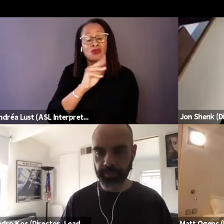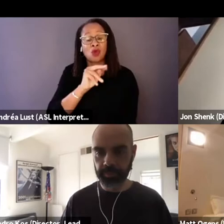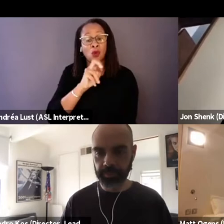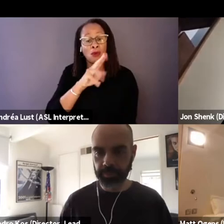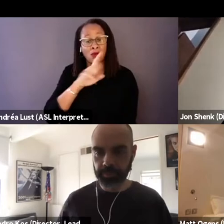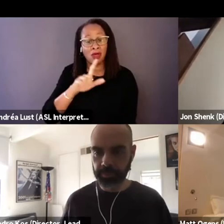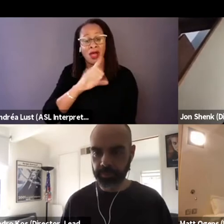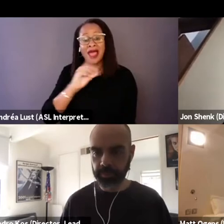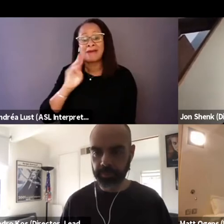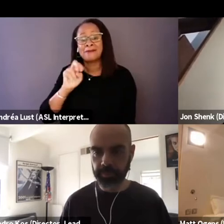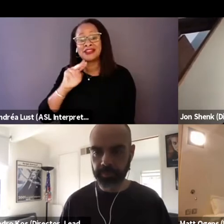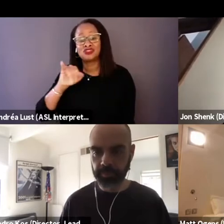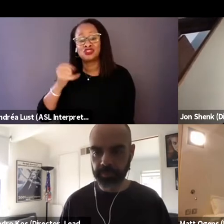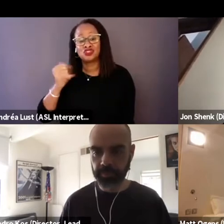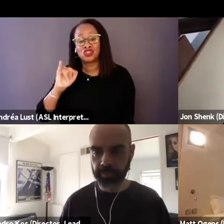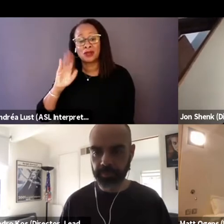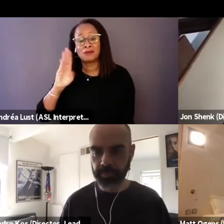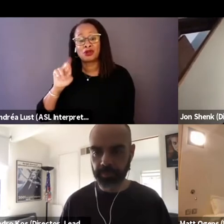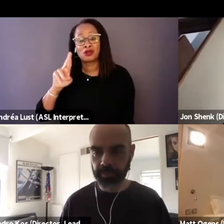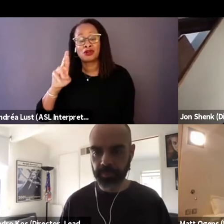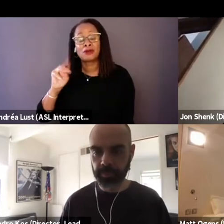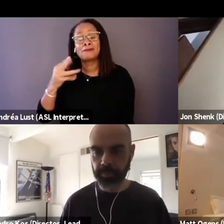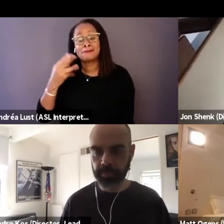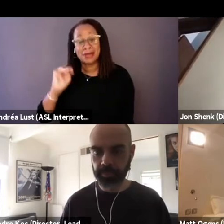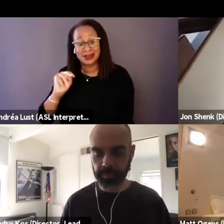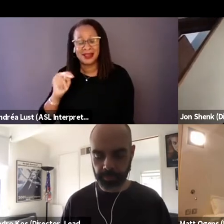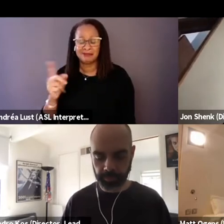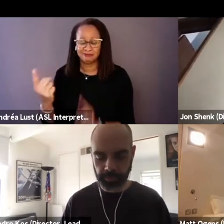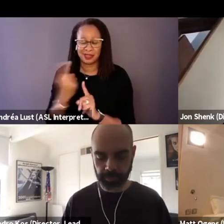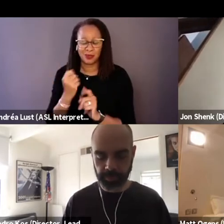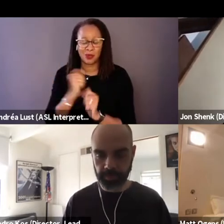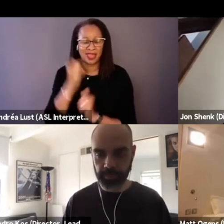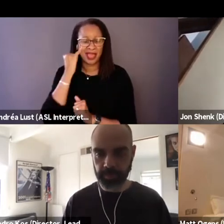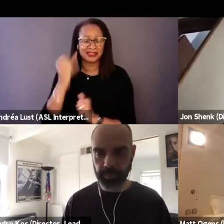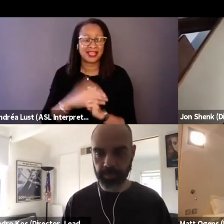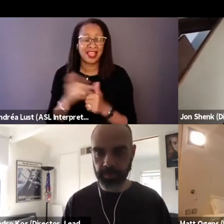that came to us with this idea. And at first we just didn't believe them.